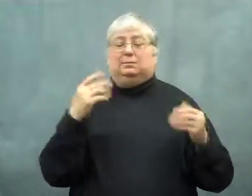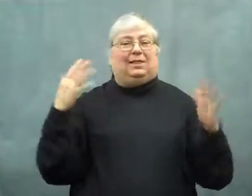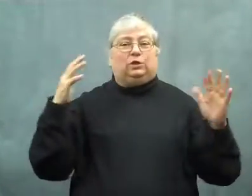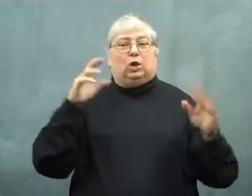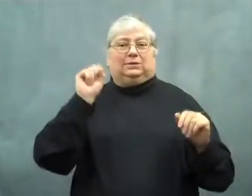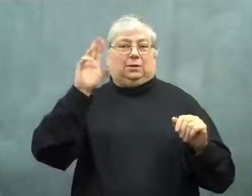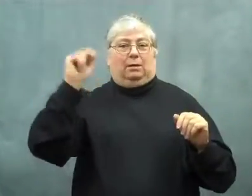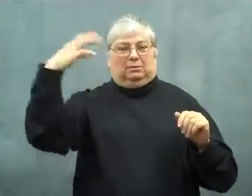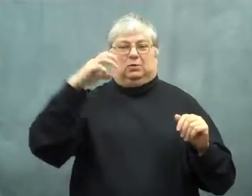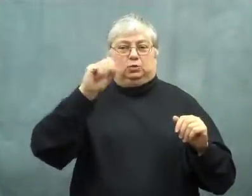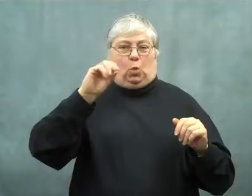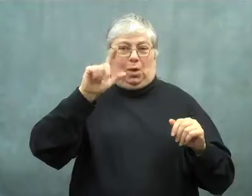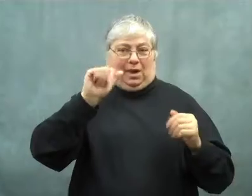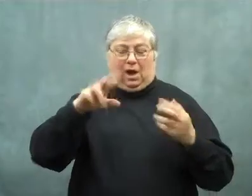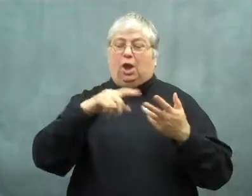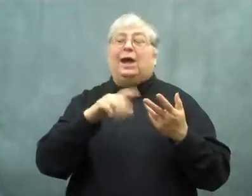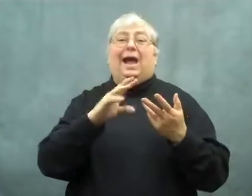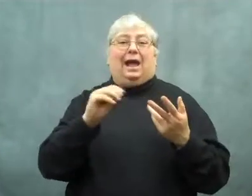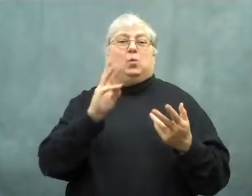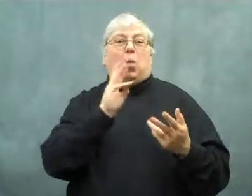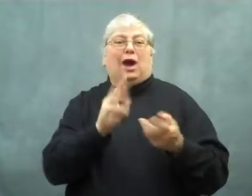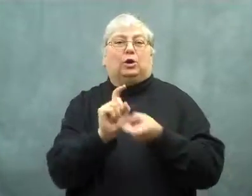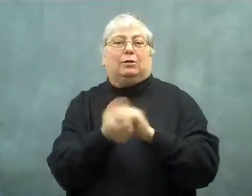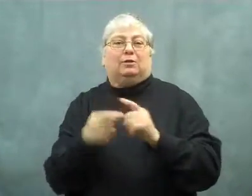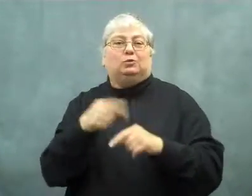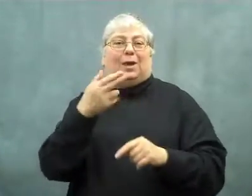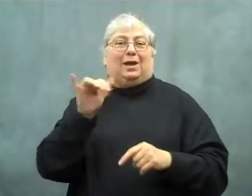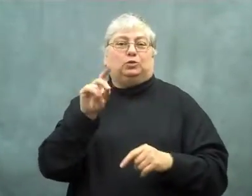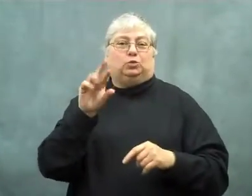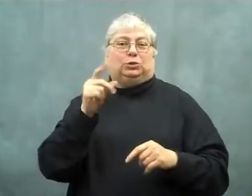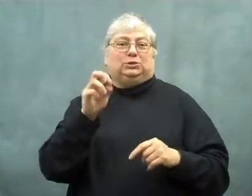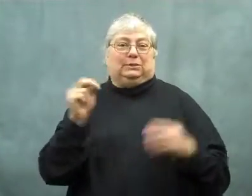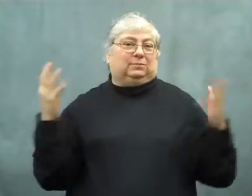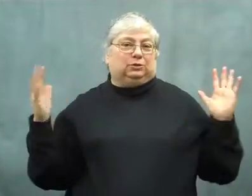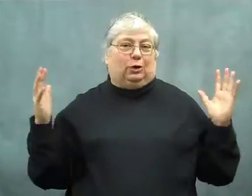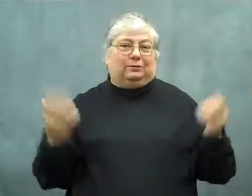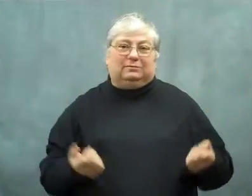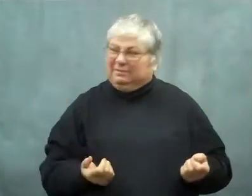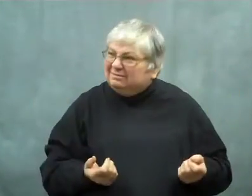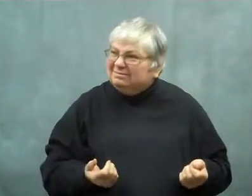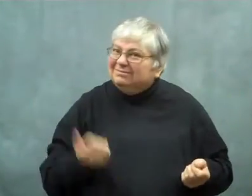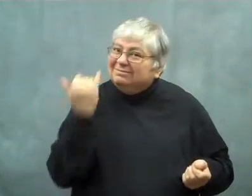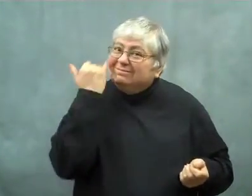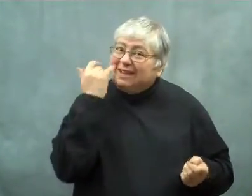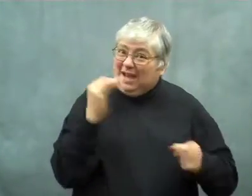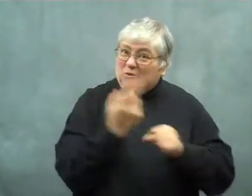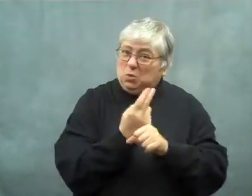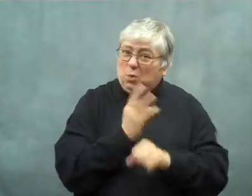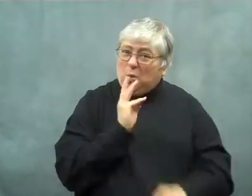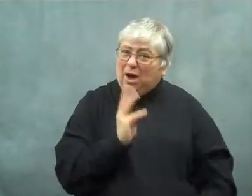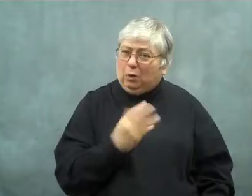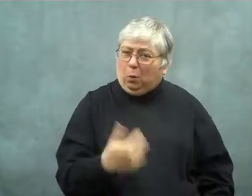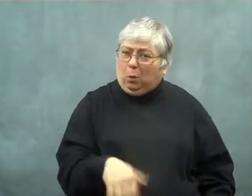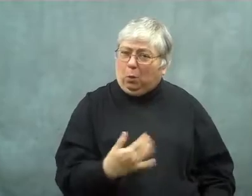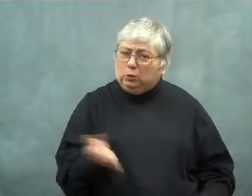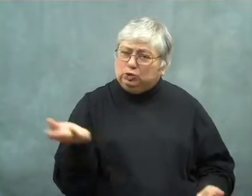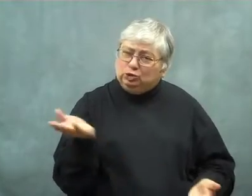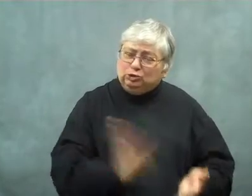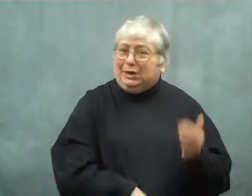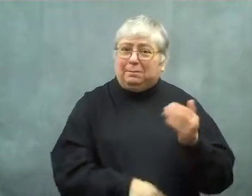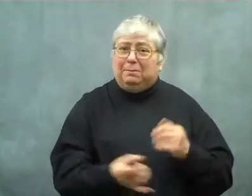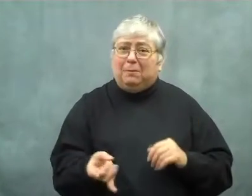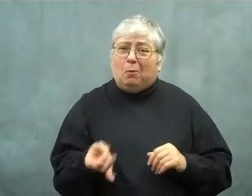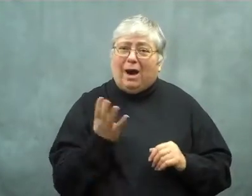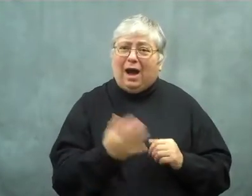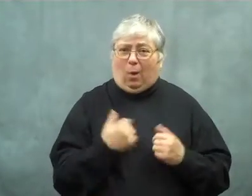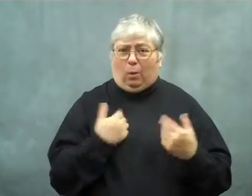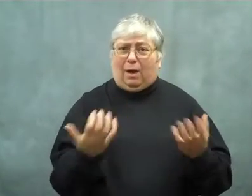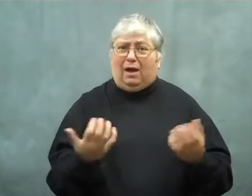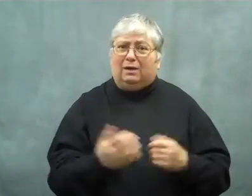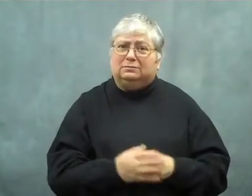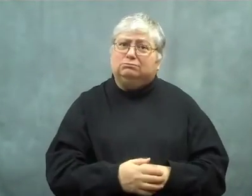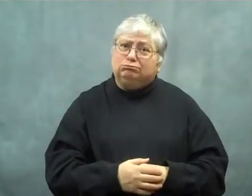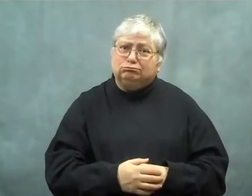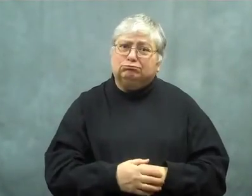using only solar energy and hydrogen from water for power.